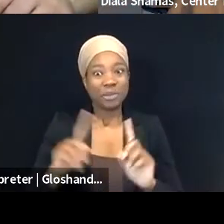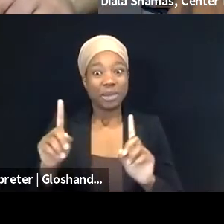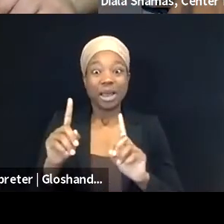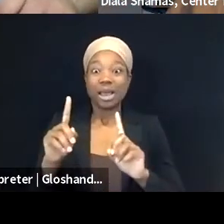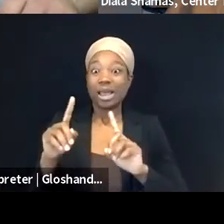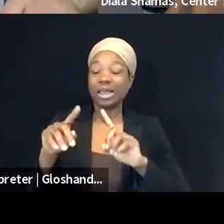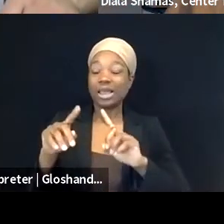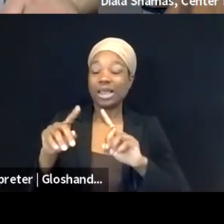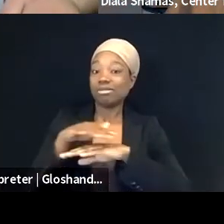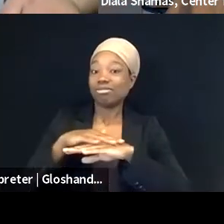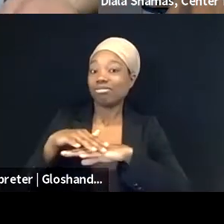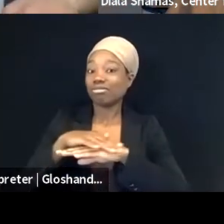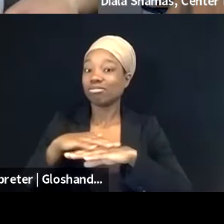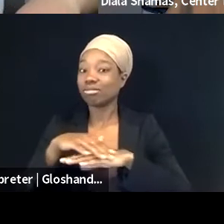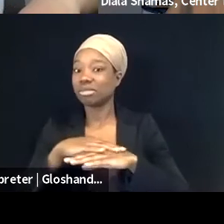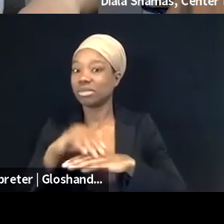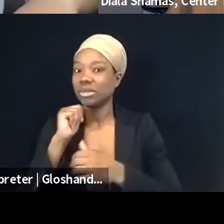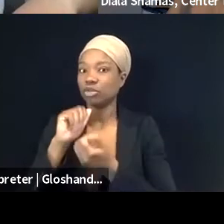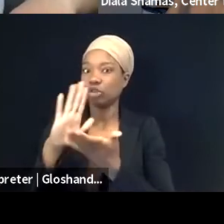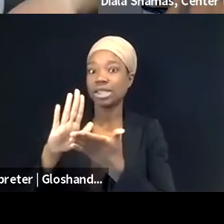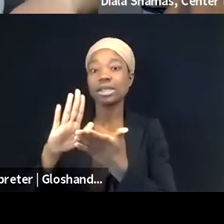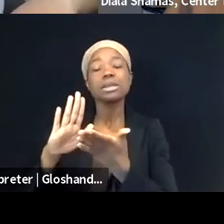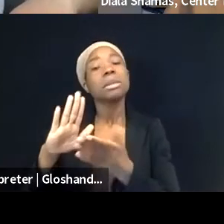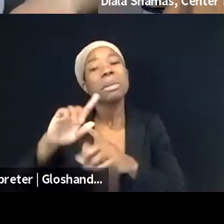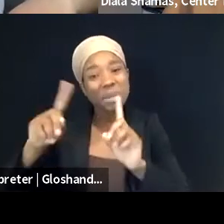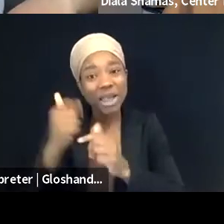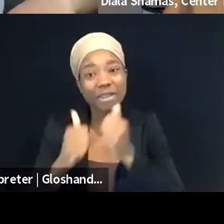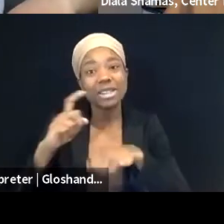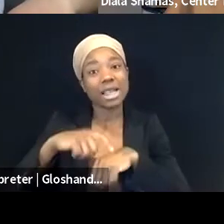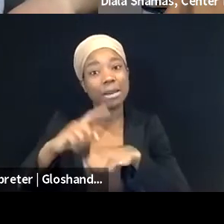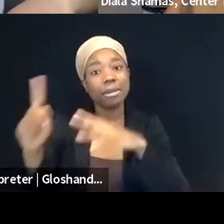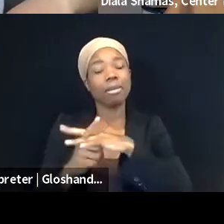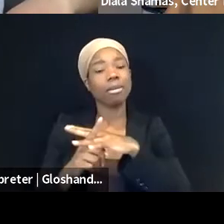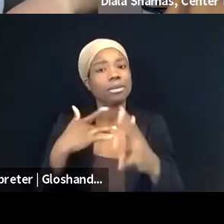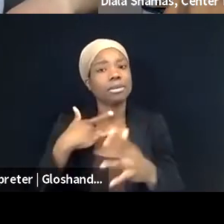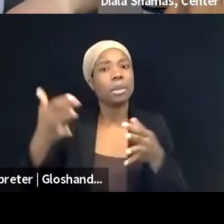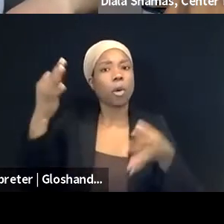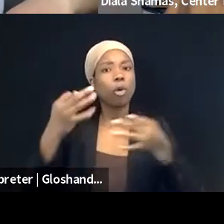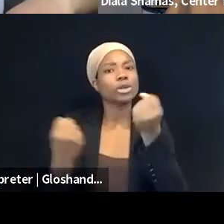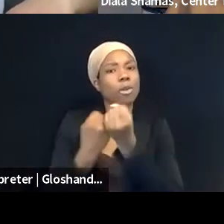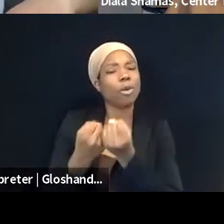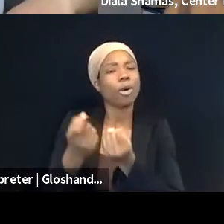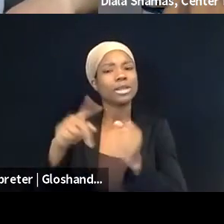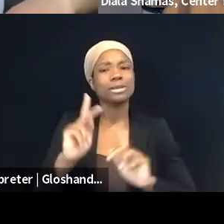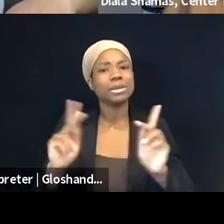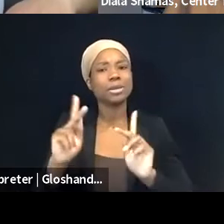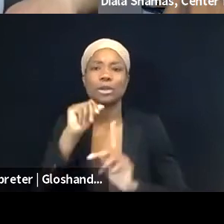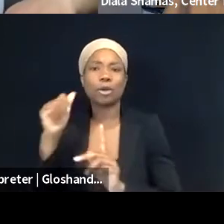it's always been shot down by courts, right, and I think I'd love it if Radhika could say more about the sort of equivalent pattern we're seeing in the anti-BDS legislation, right?